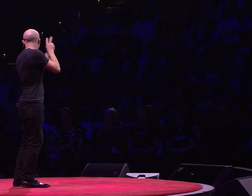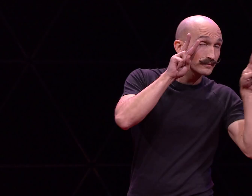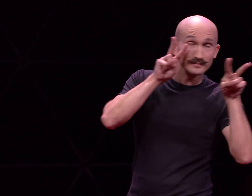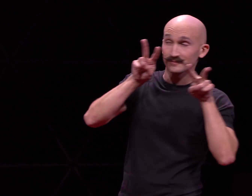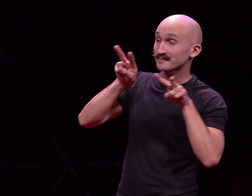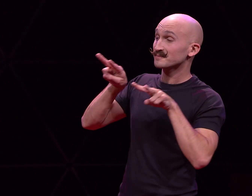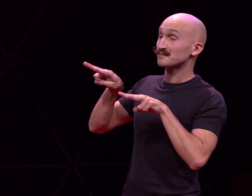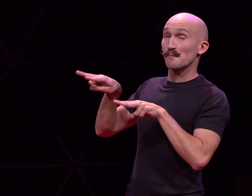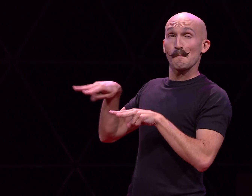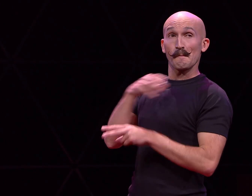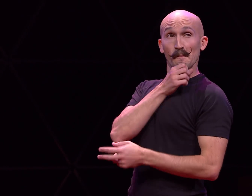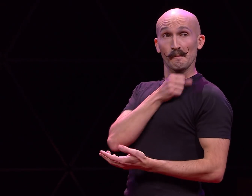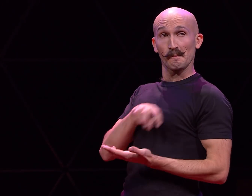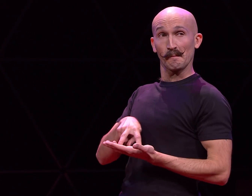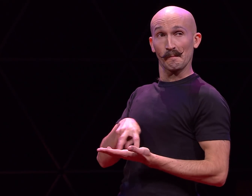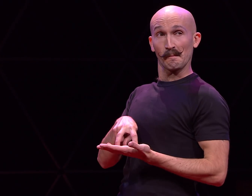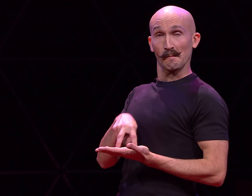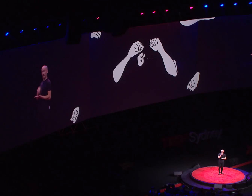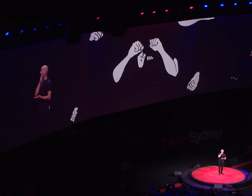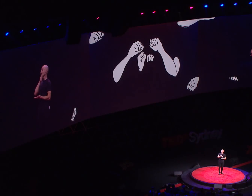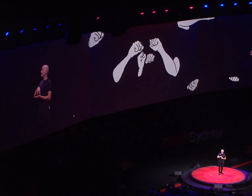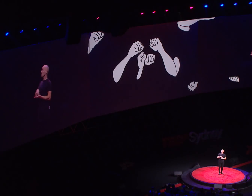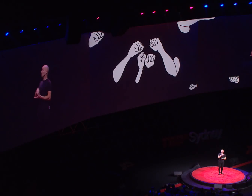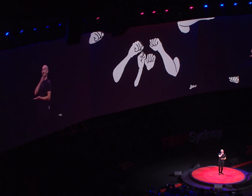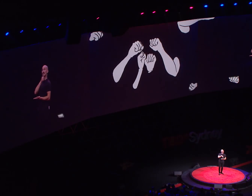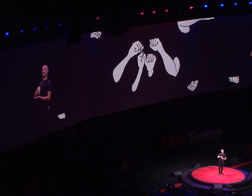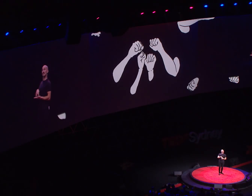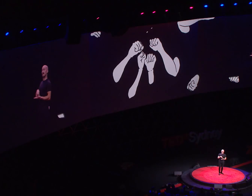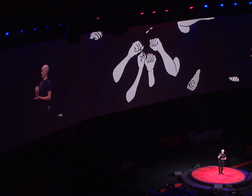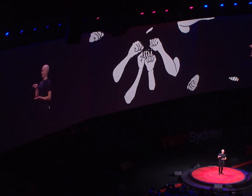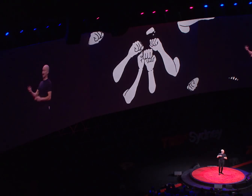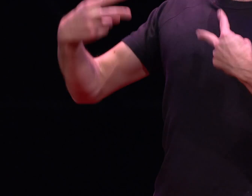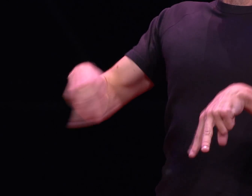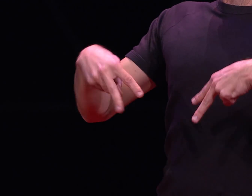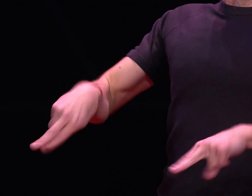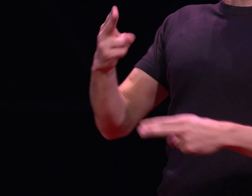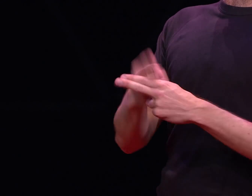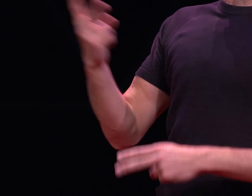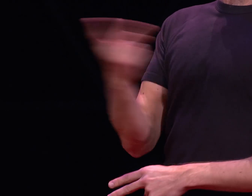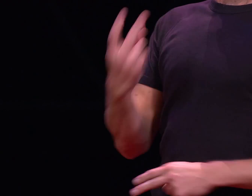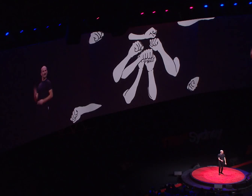I see a little silhouetto of a man Scaramouche, scaramouche, will you do the fandango?